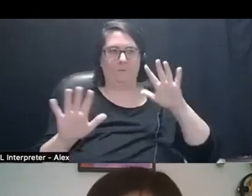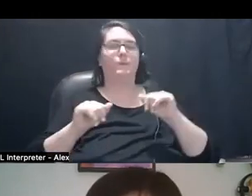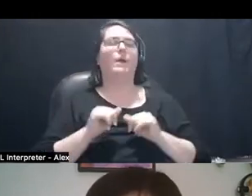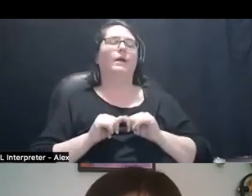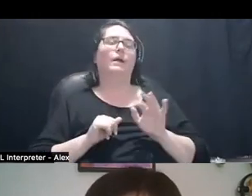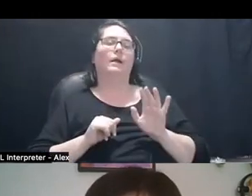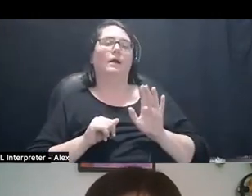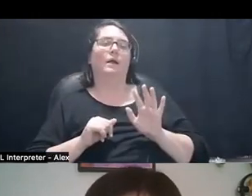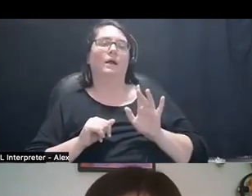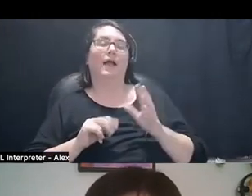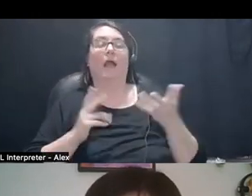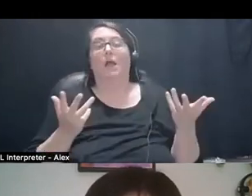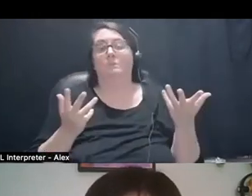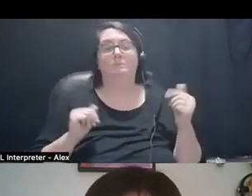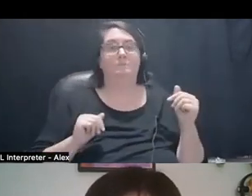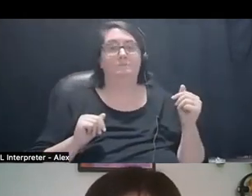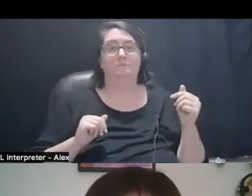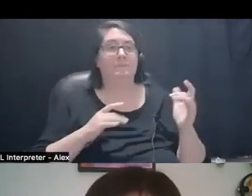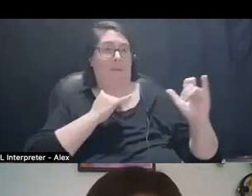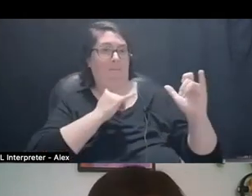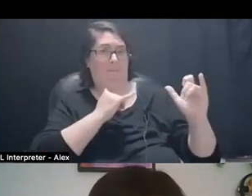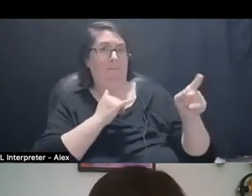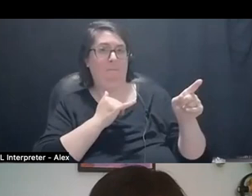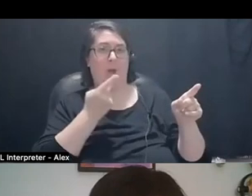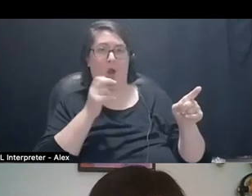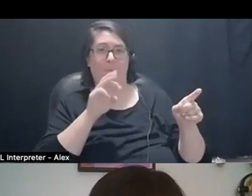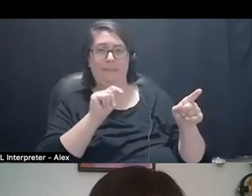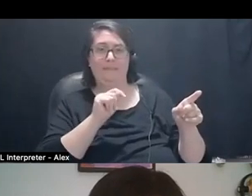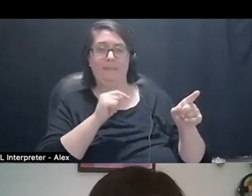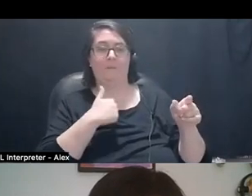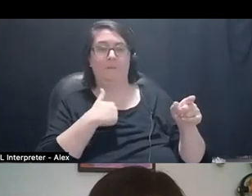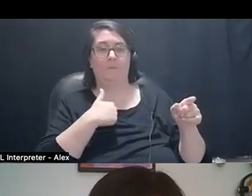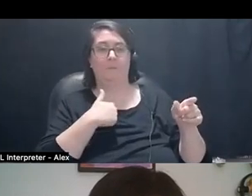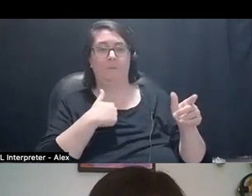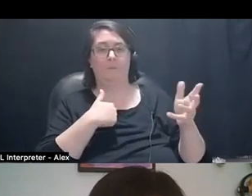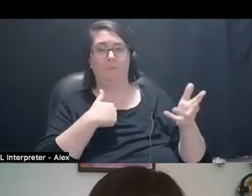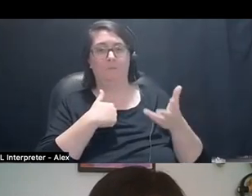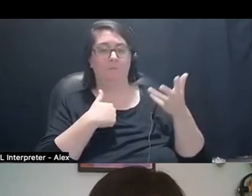I mean, similar to Harmeet, I do feel like, well, I mean